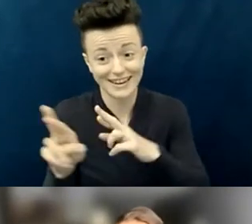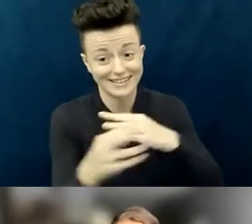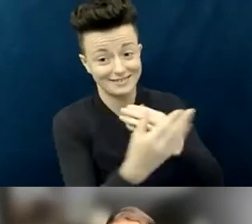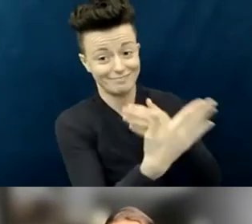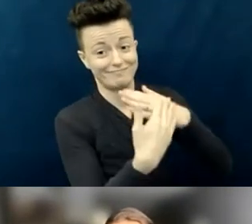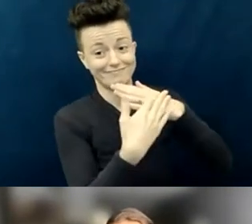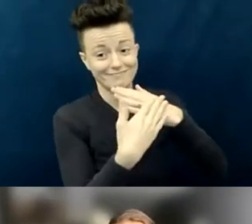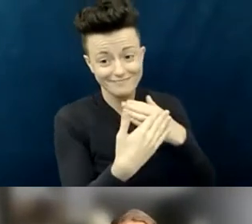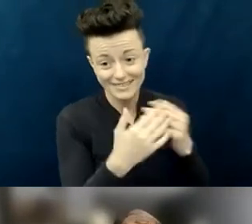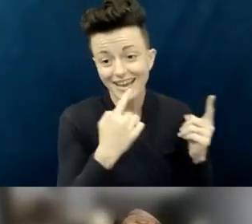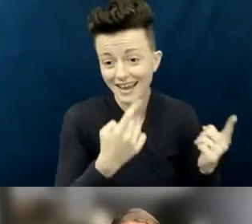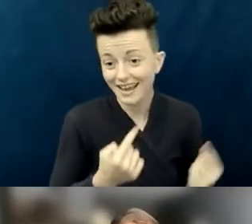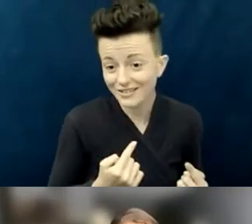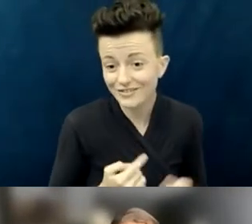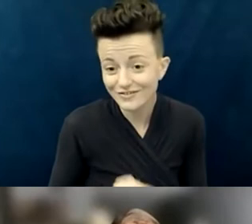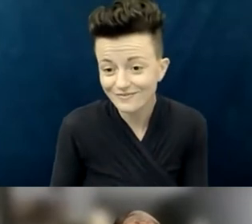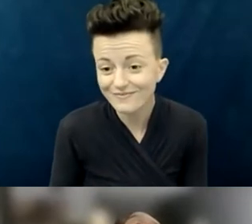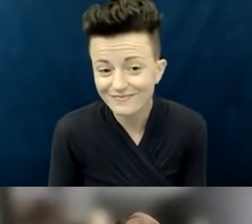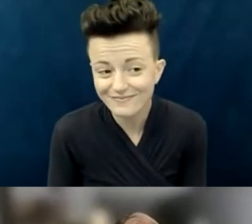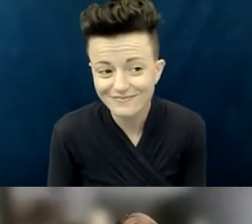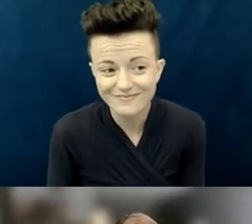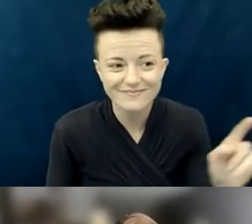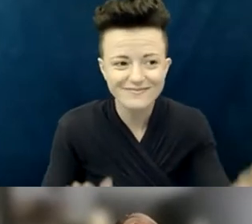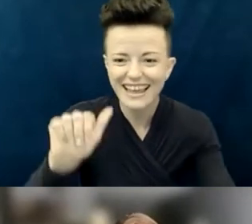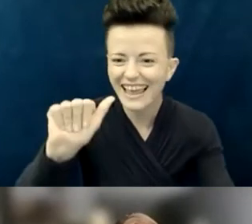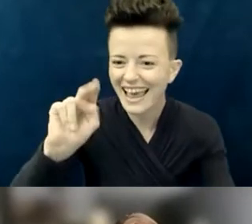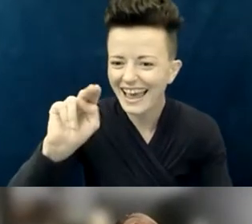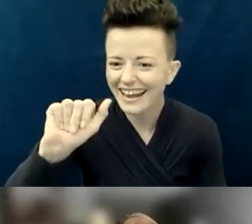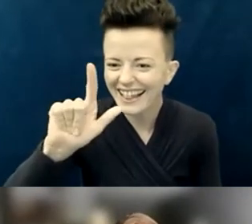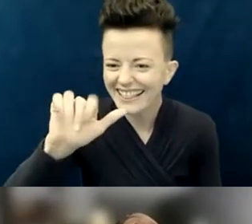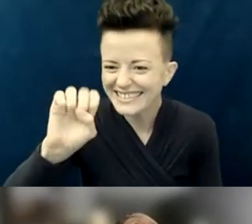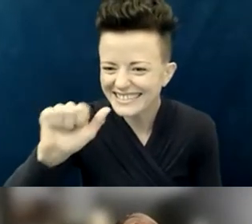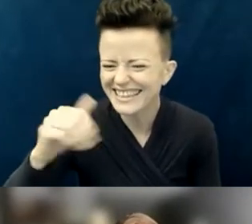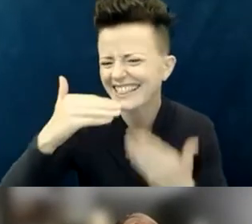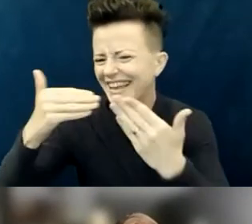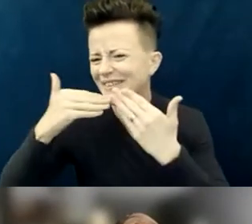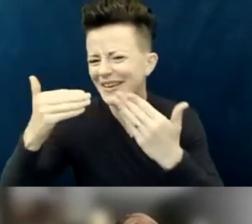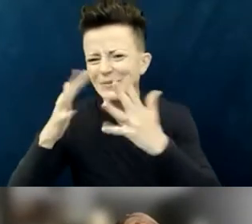Great words, you guys. Thank you, thank you, thank you. There is one question from the audience,